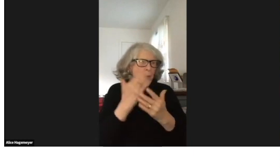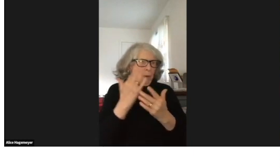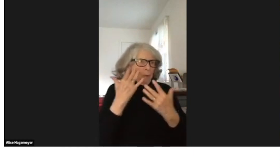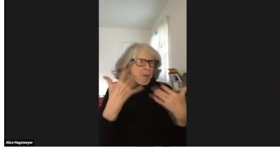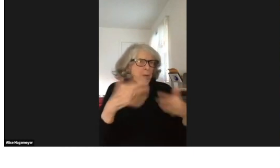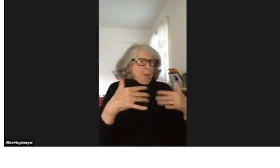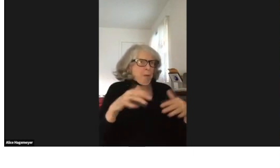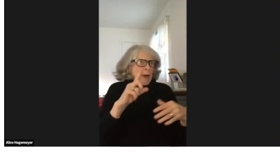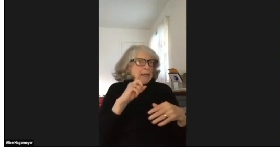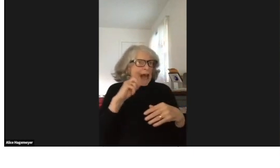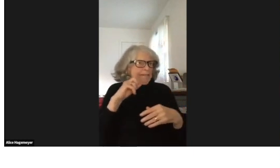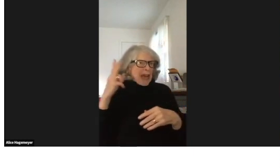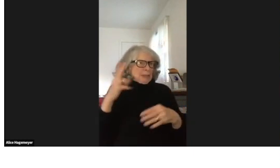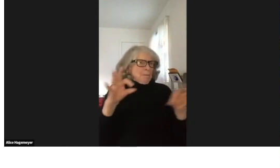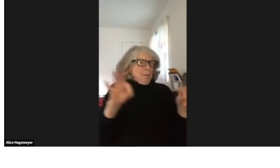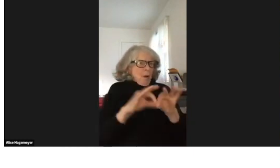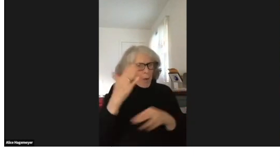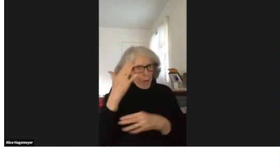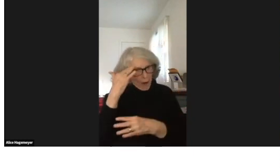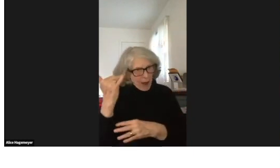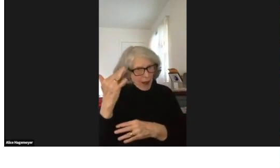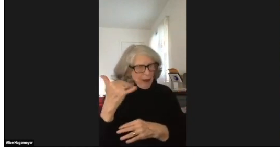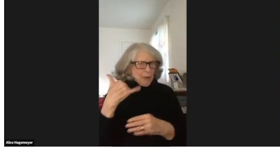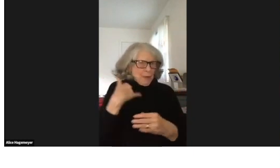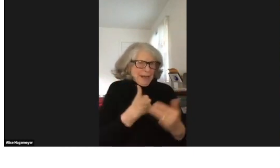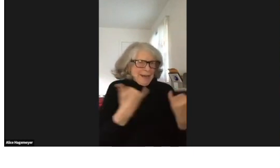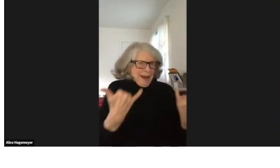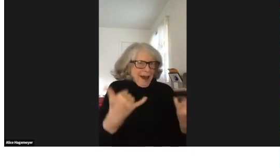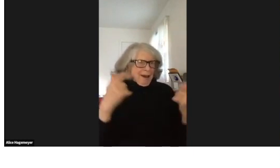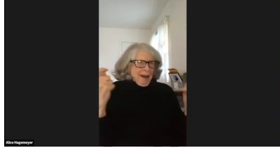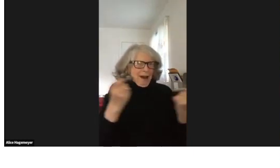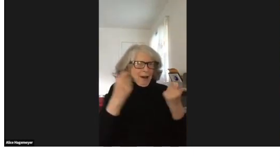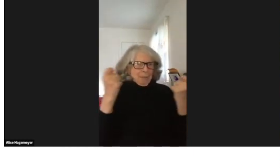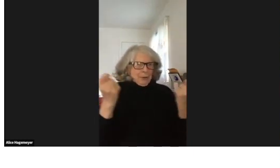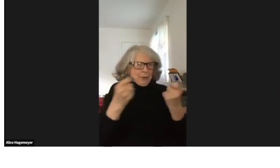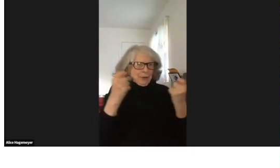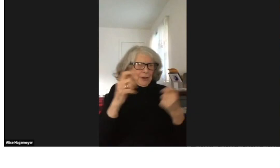Now, as I said before, deaf history is so important